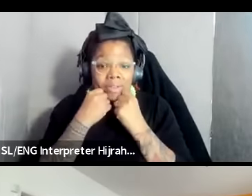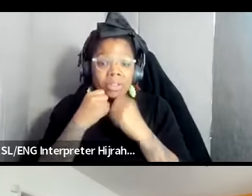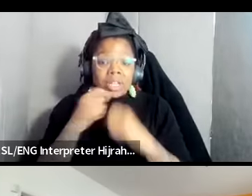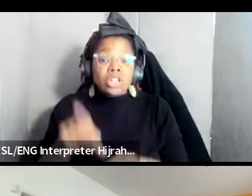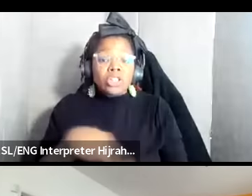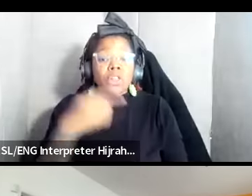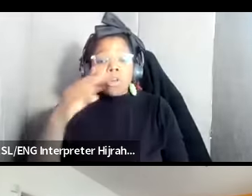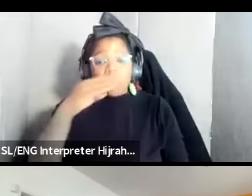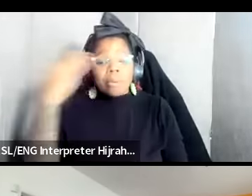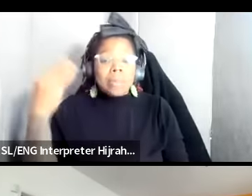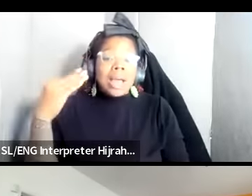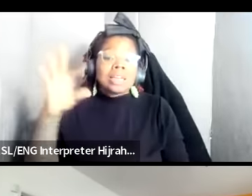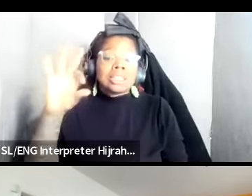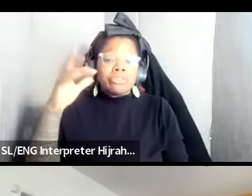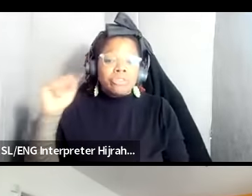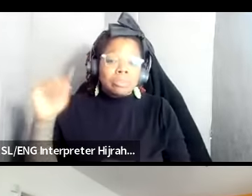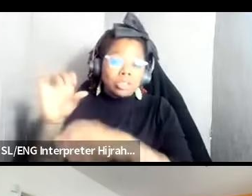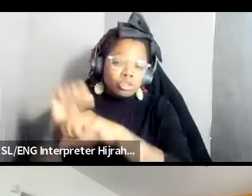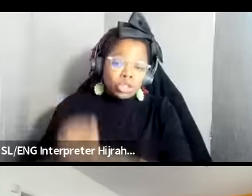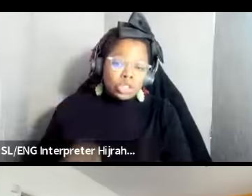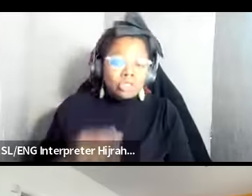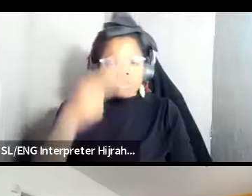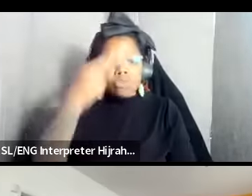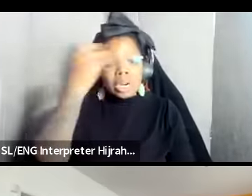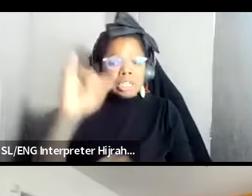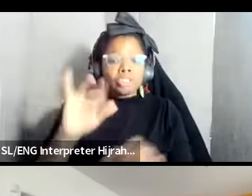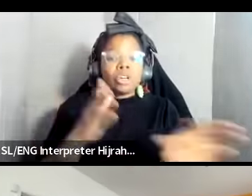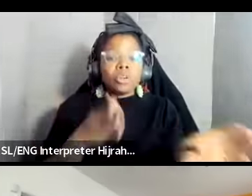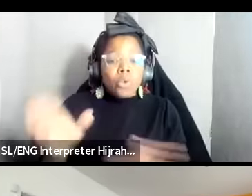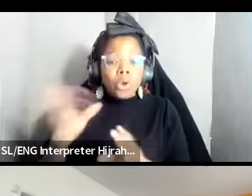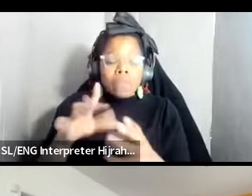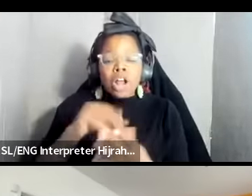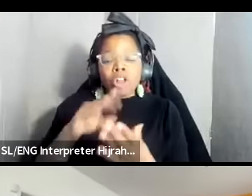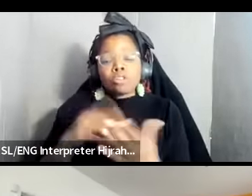tradition of Haitian organizing I have learned so much from their director so shout out to